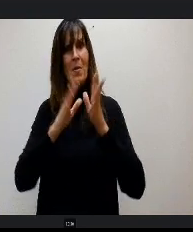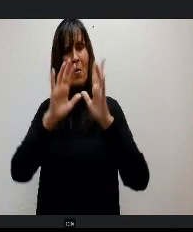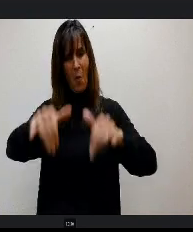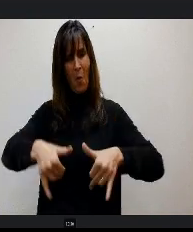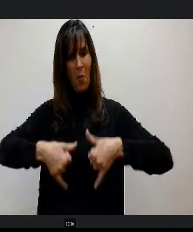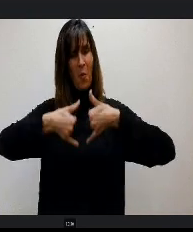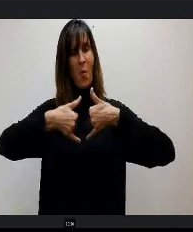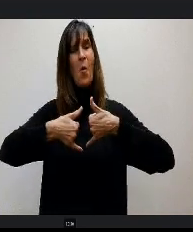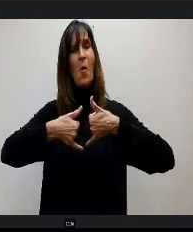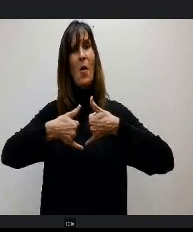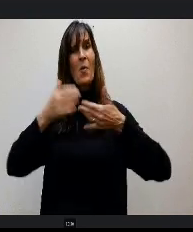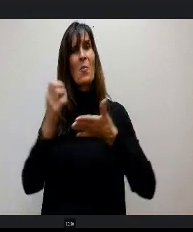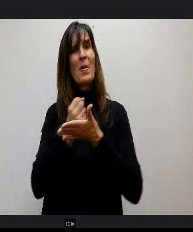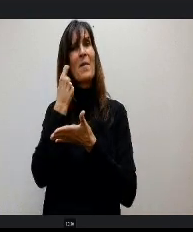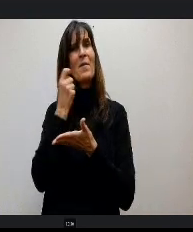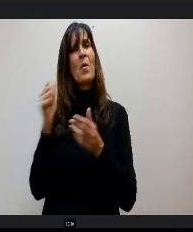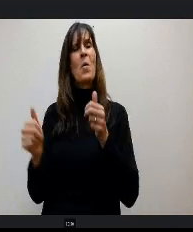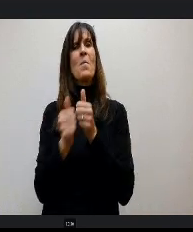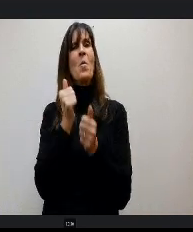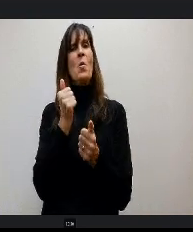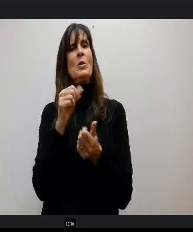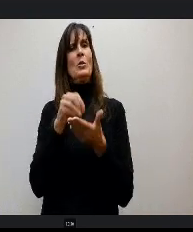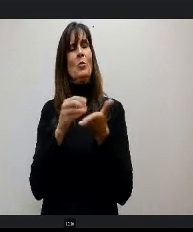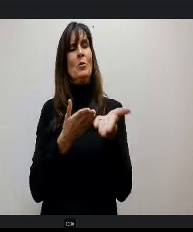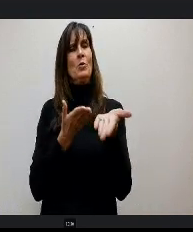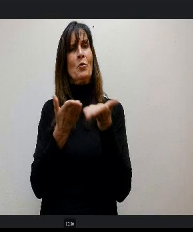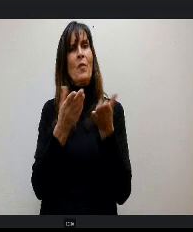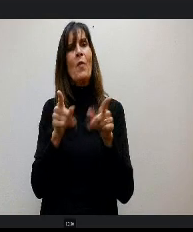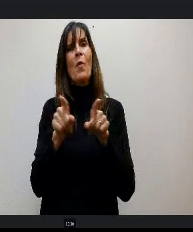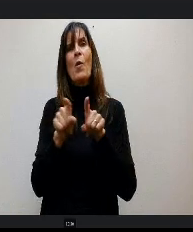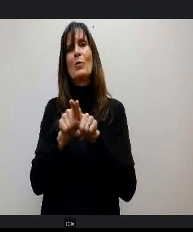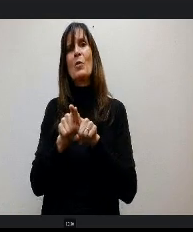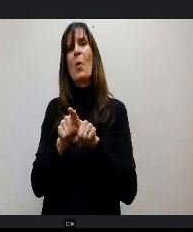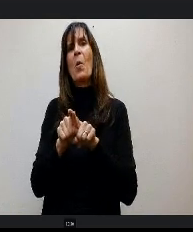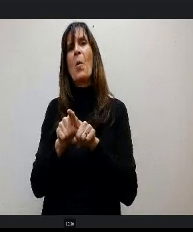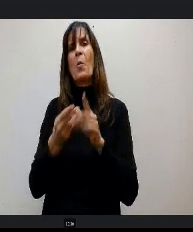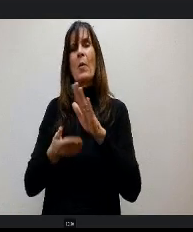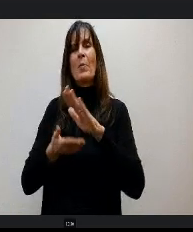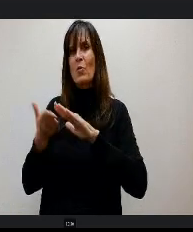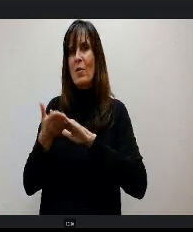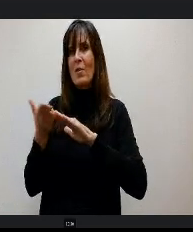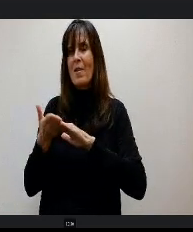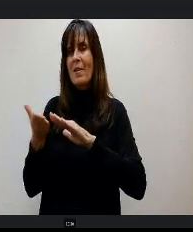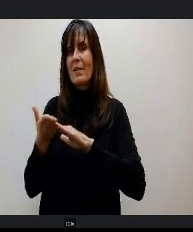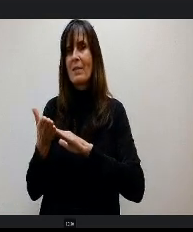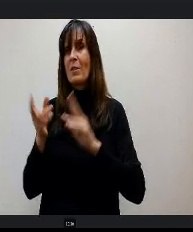students served and most programs run out of any other 36 centers, to quote the president of the Challenger Center